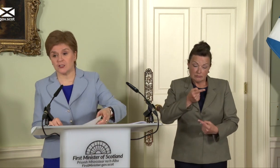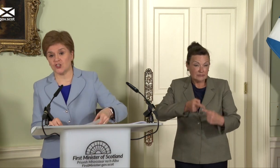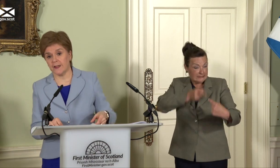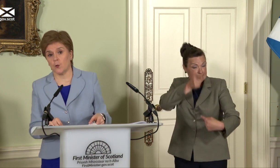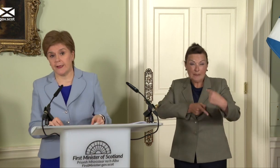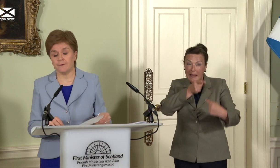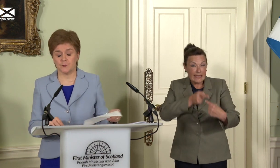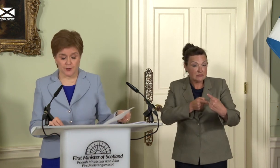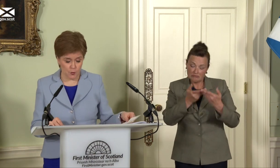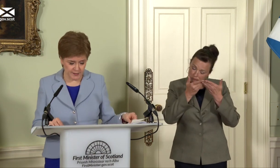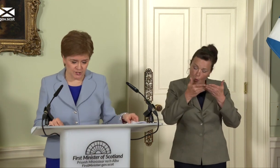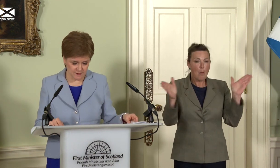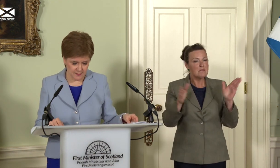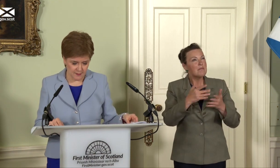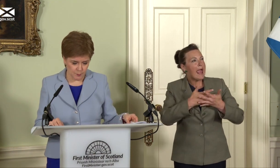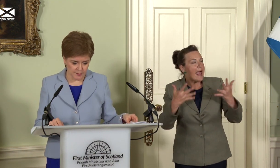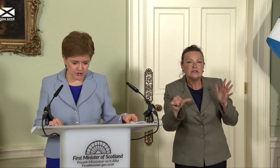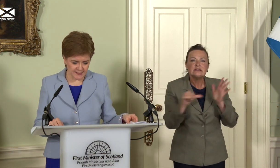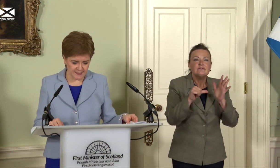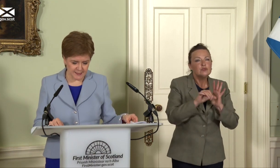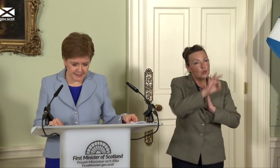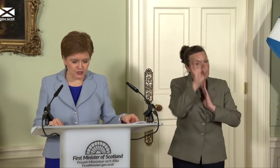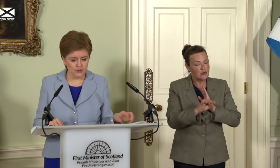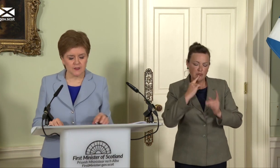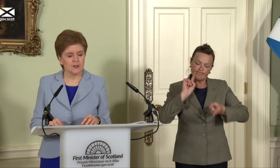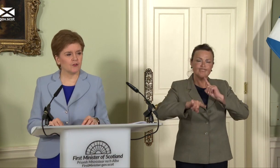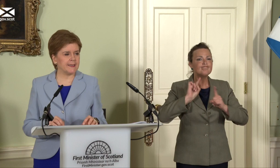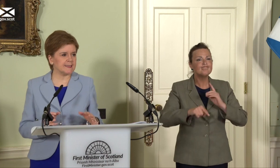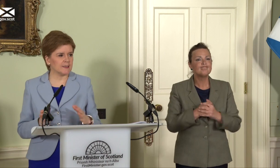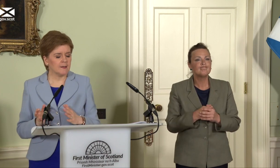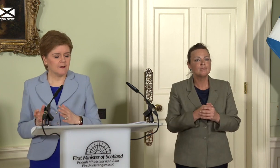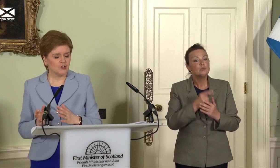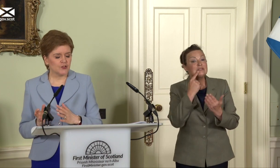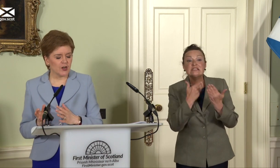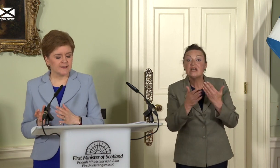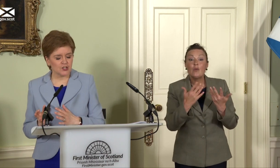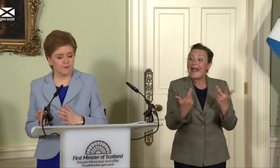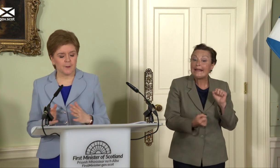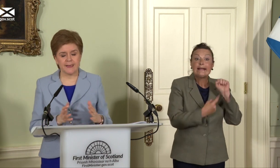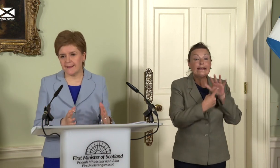shy away from tough questions. We will address key issues relating to the transition from a yes vote